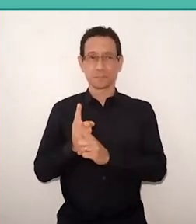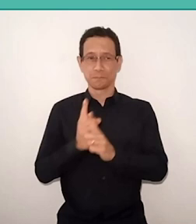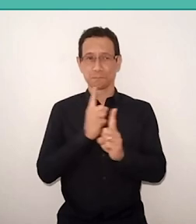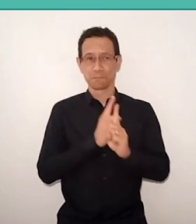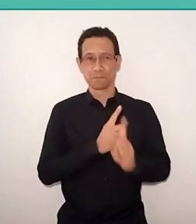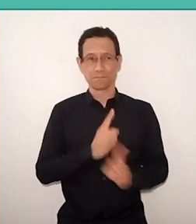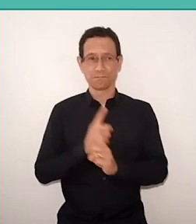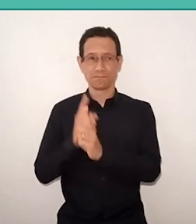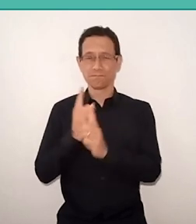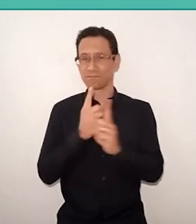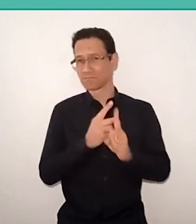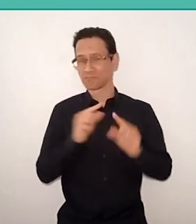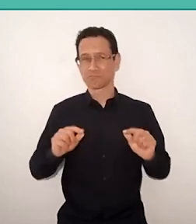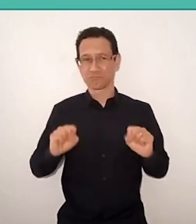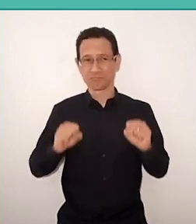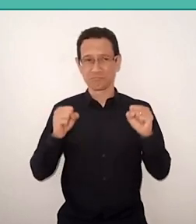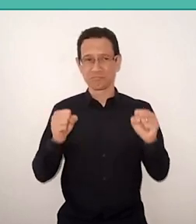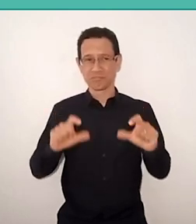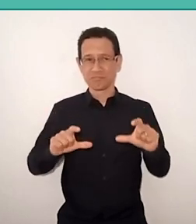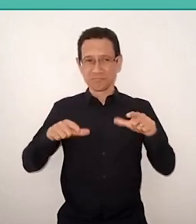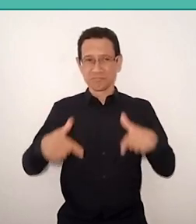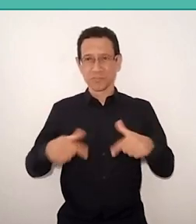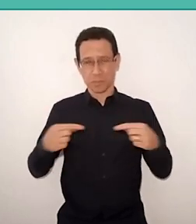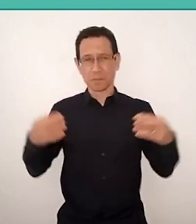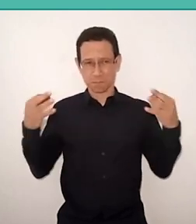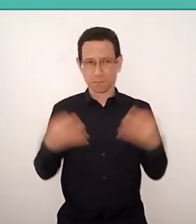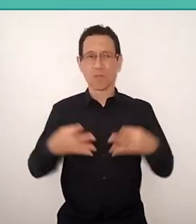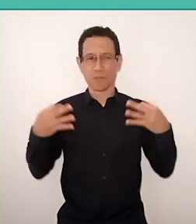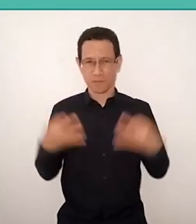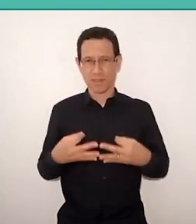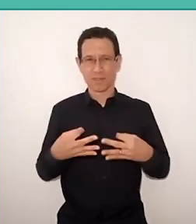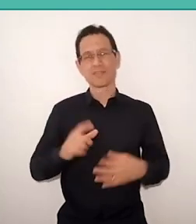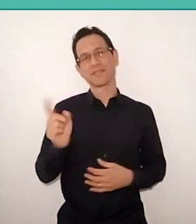what we have been looking for it's not perfection, but it's the possibility to find us.